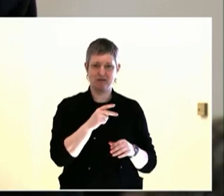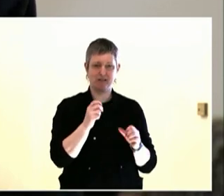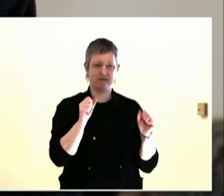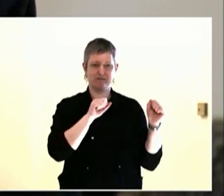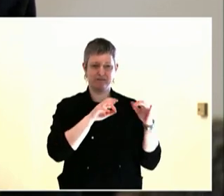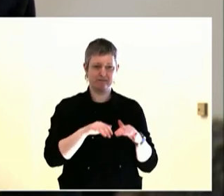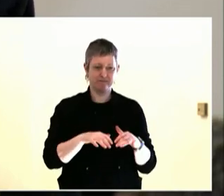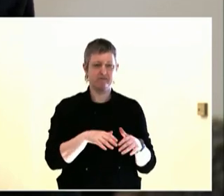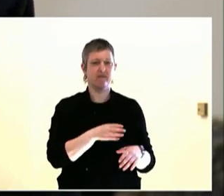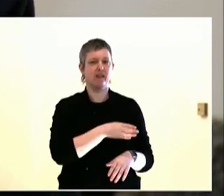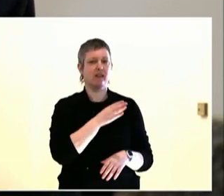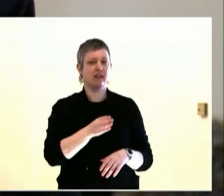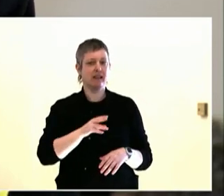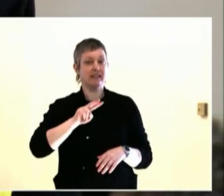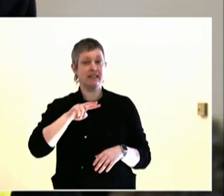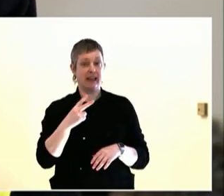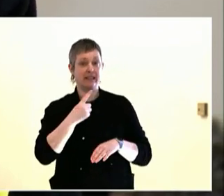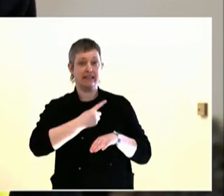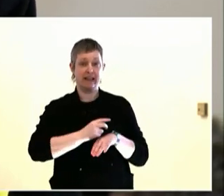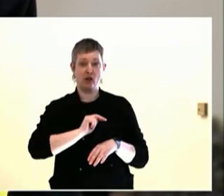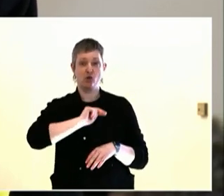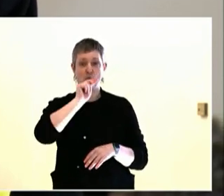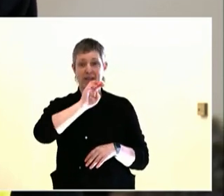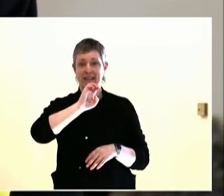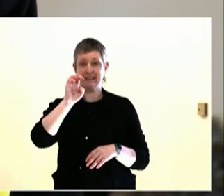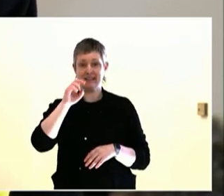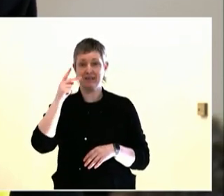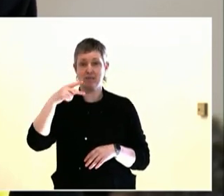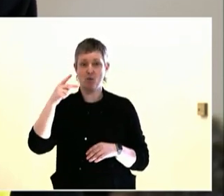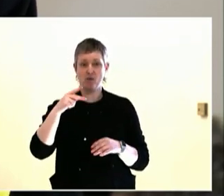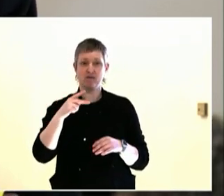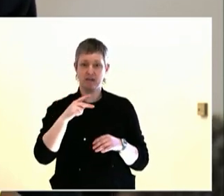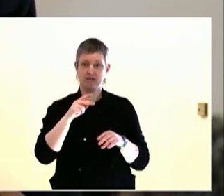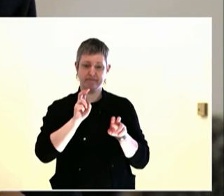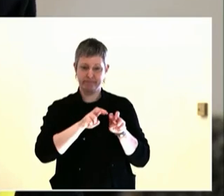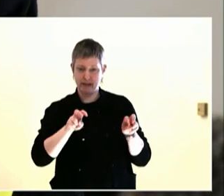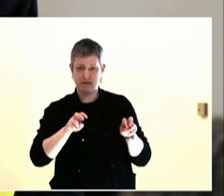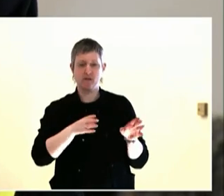Wendy, I would say three short things on this matter.